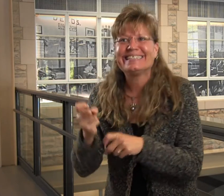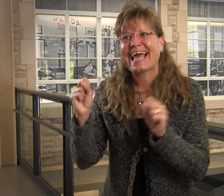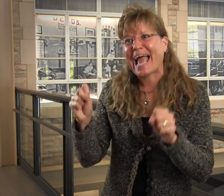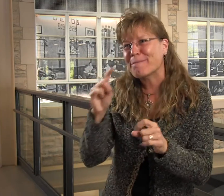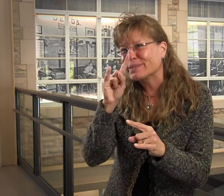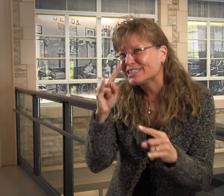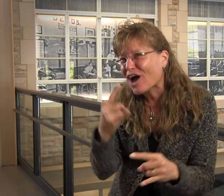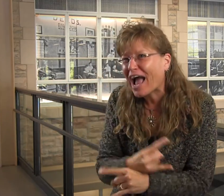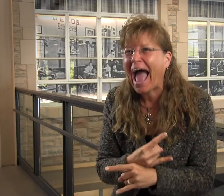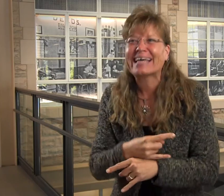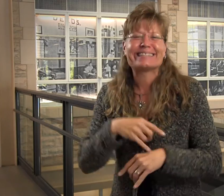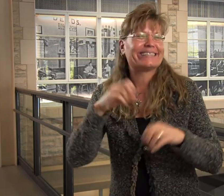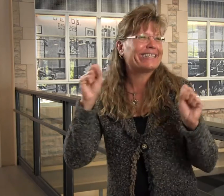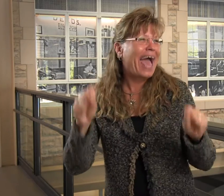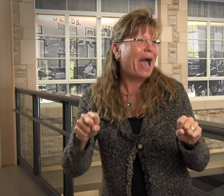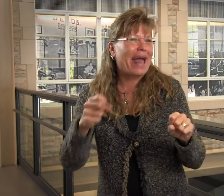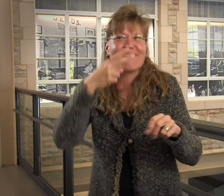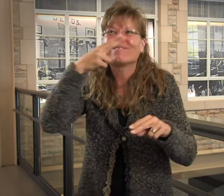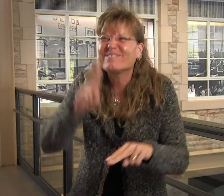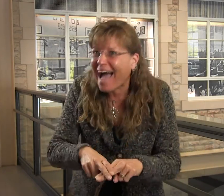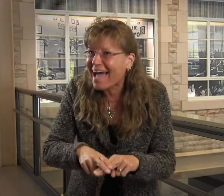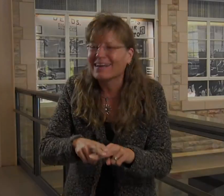I could be sarcastic. I could be funny.